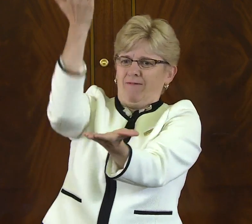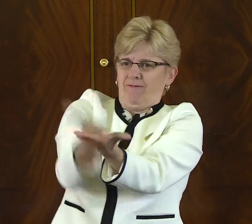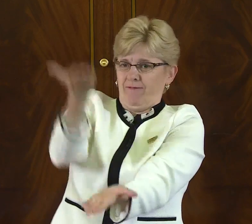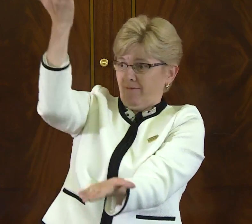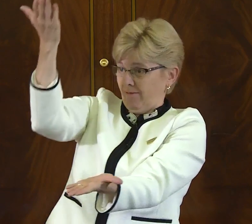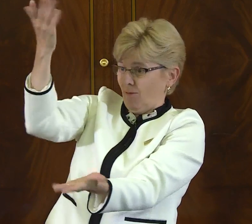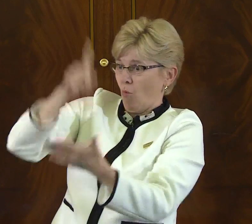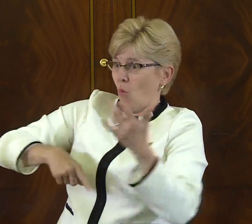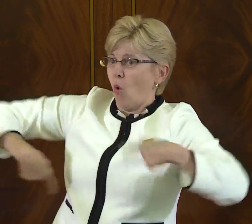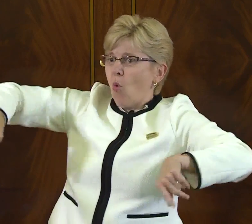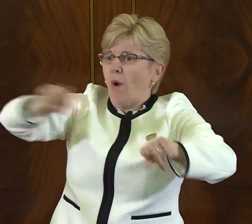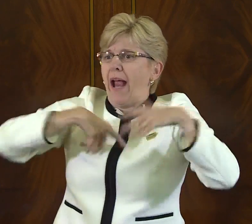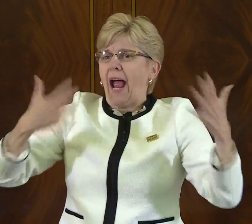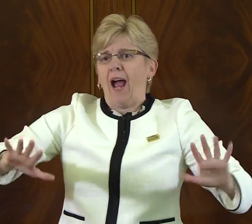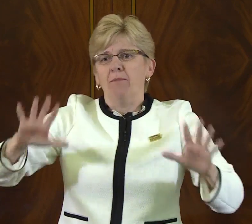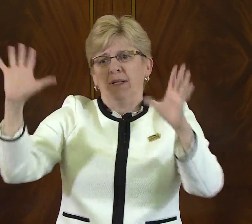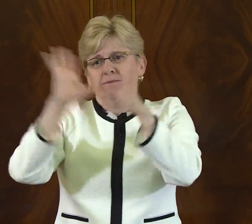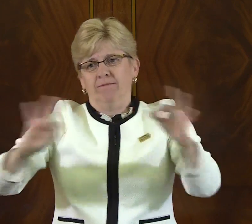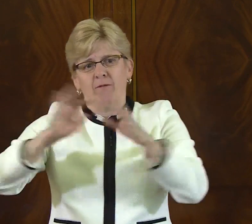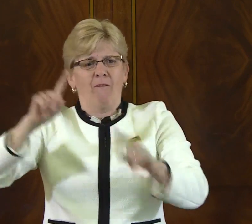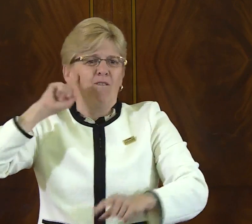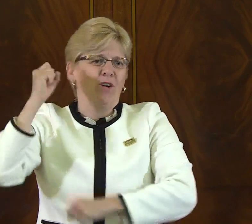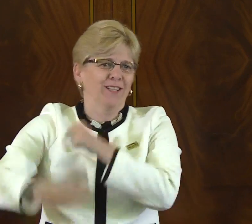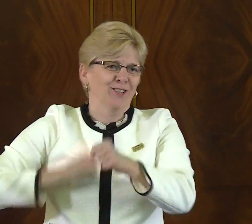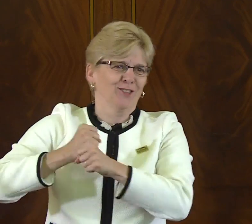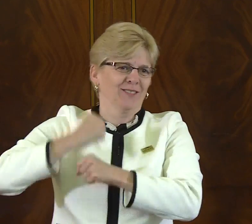Science is now verifying the fact that we have been saying